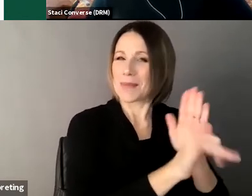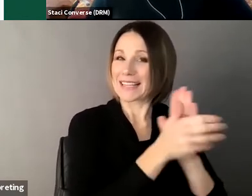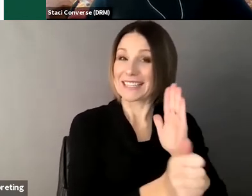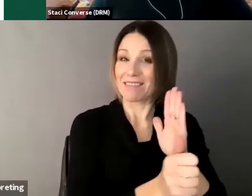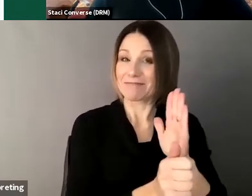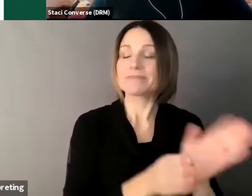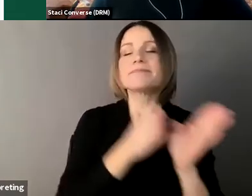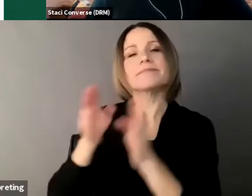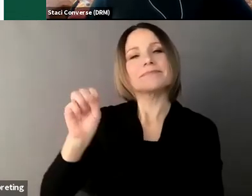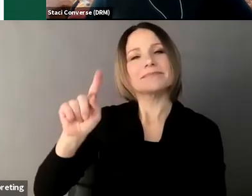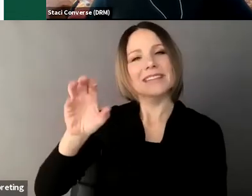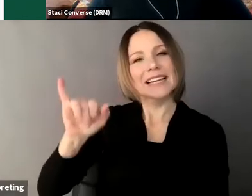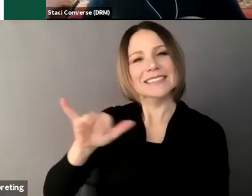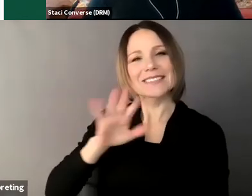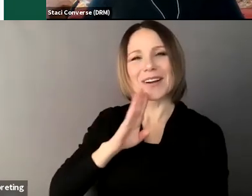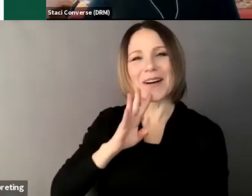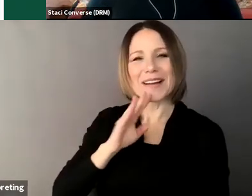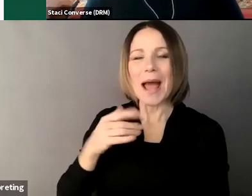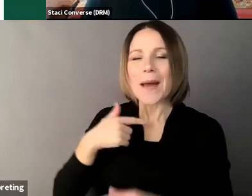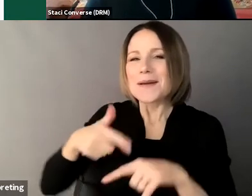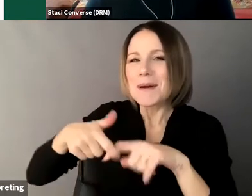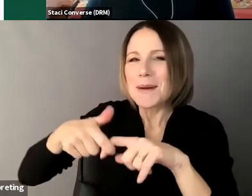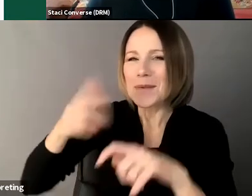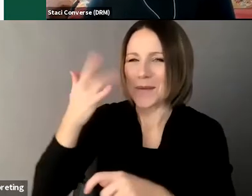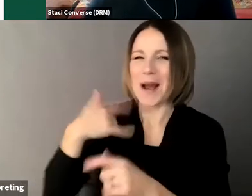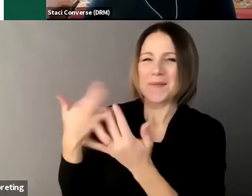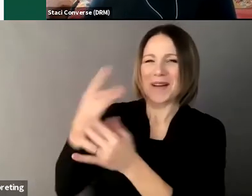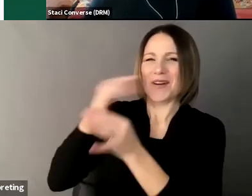um and I’m waiting for this introverted ketchup